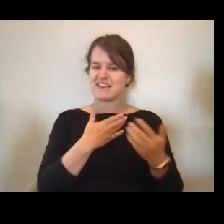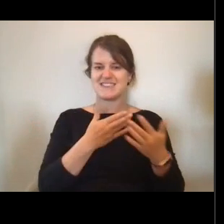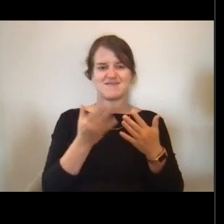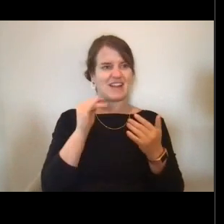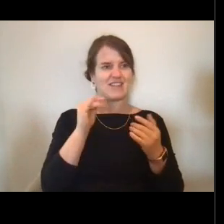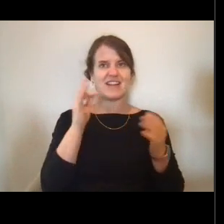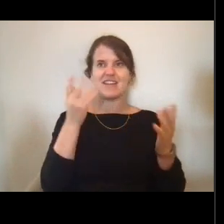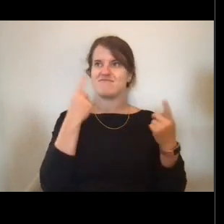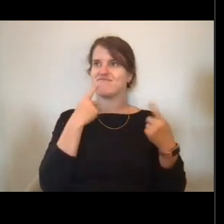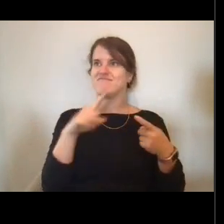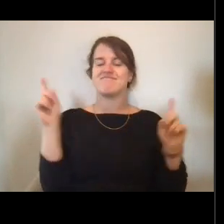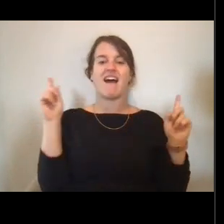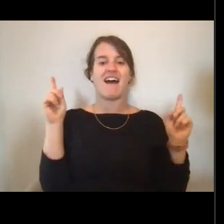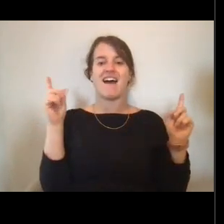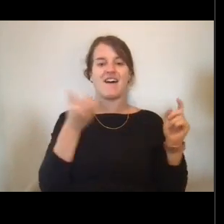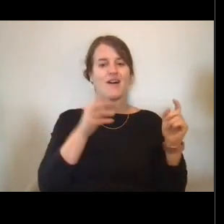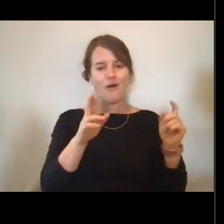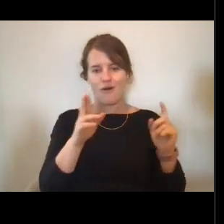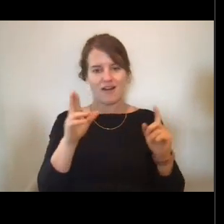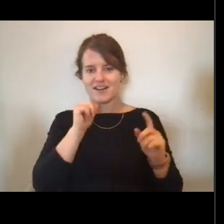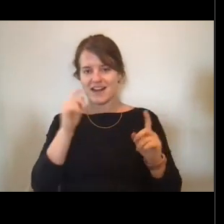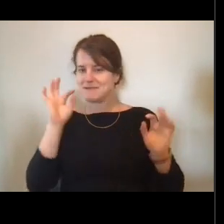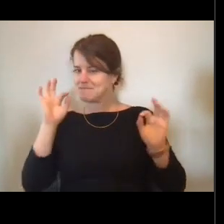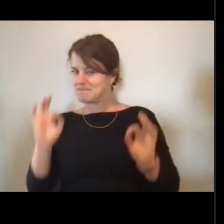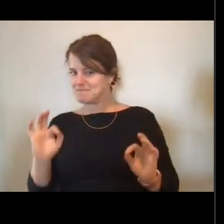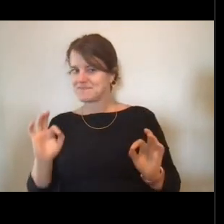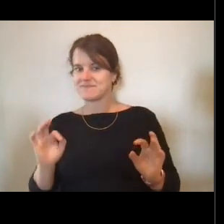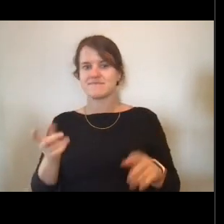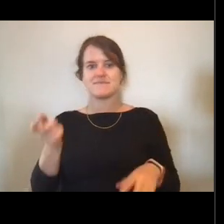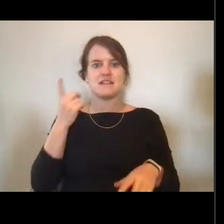or things are not going great. It's a lot of responsibility.